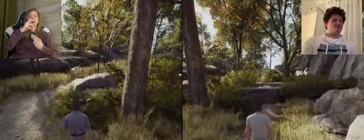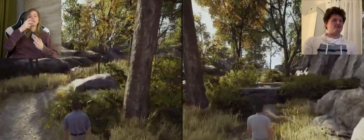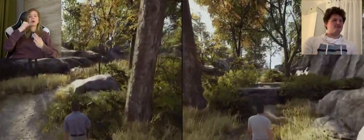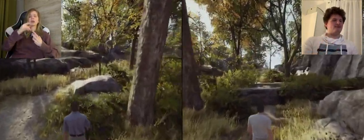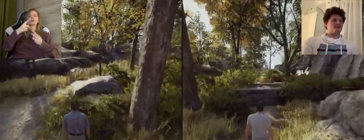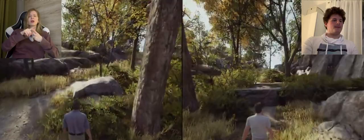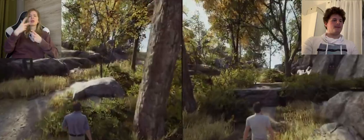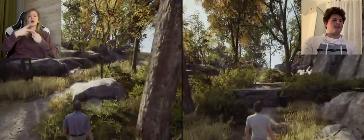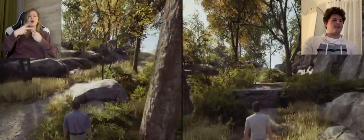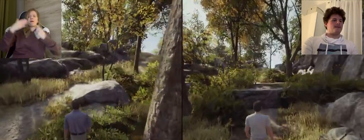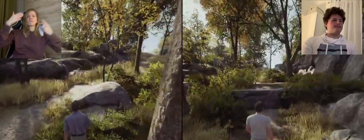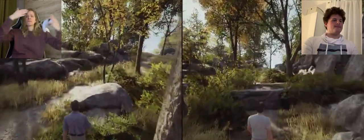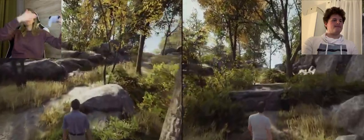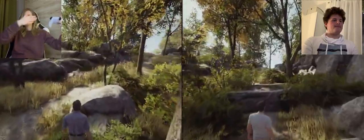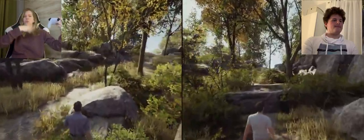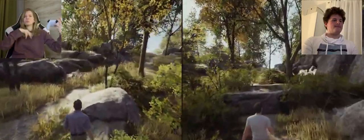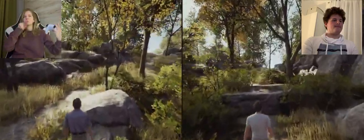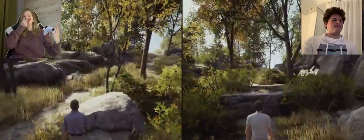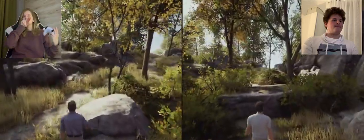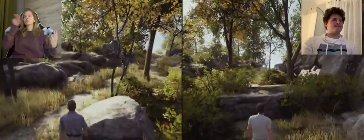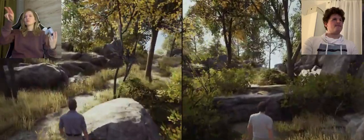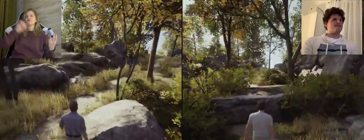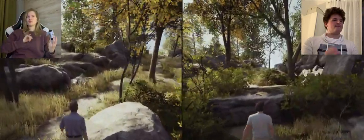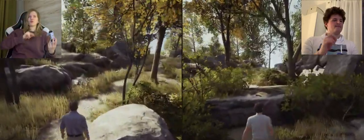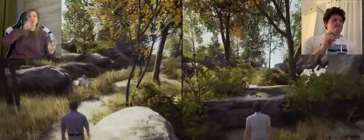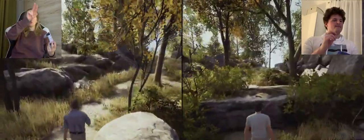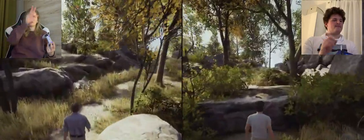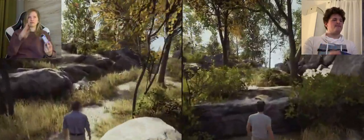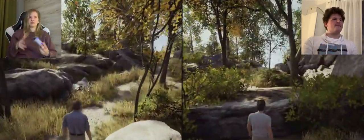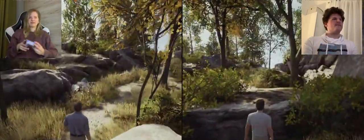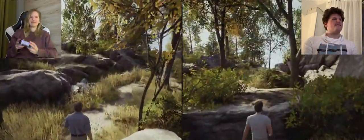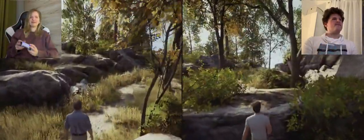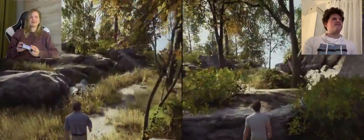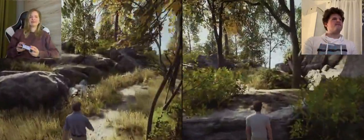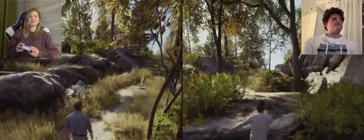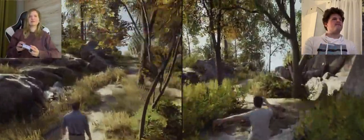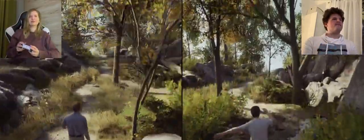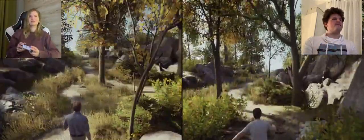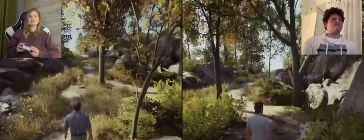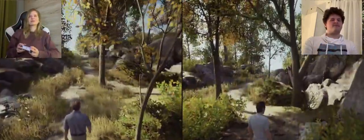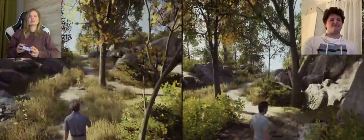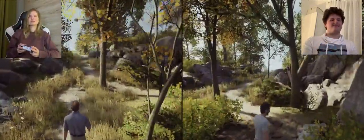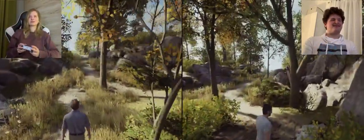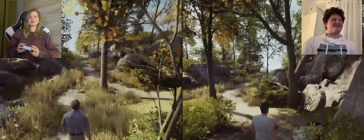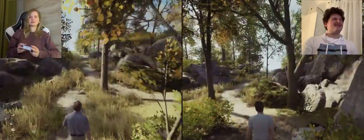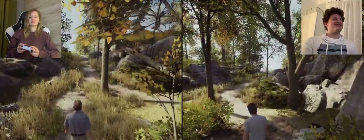K: yes and not only my TV set is also wrongly positioned